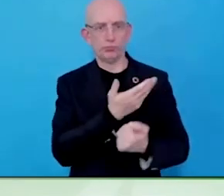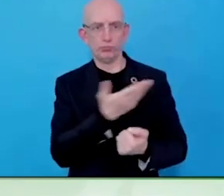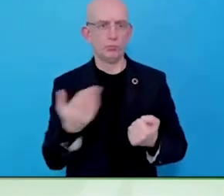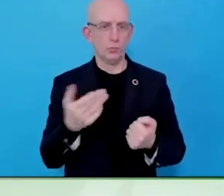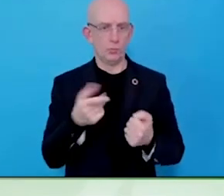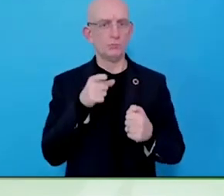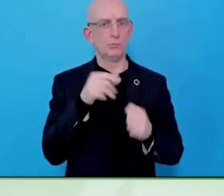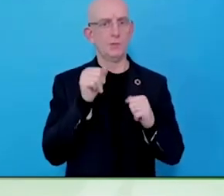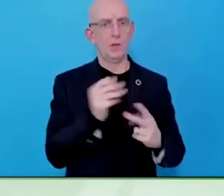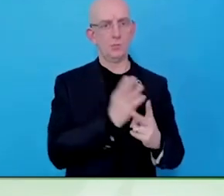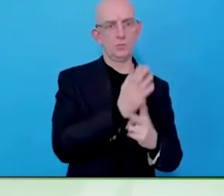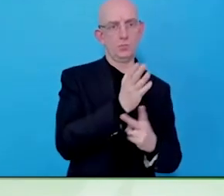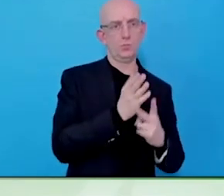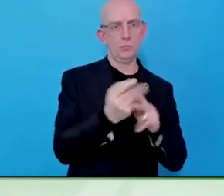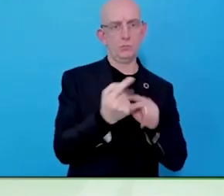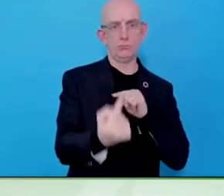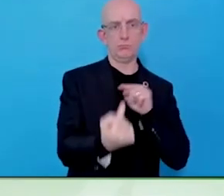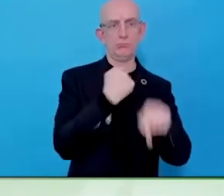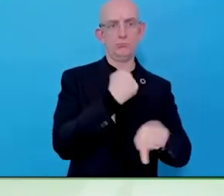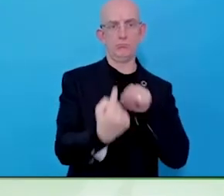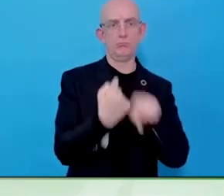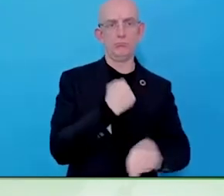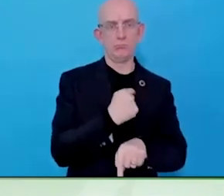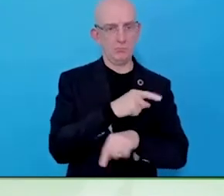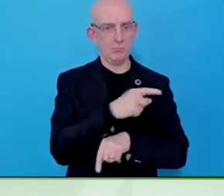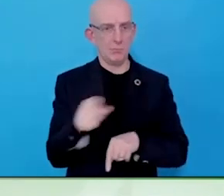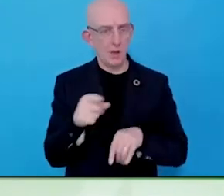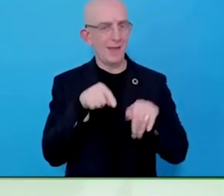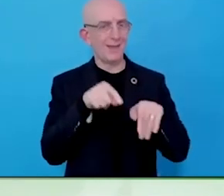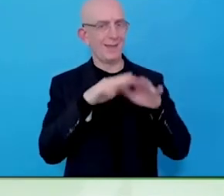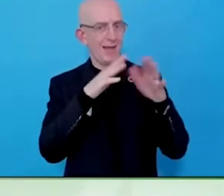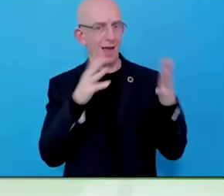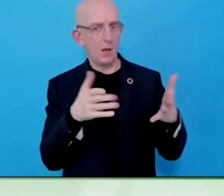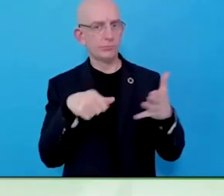the learning of people going out of each other's territory.